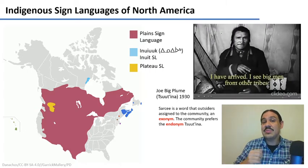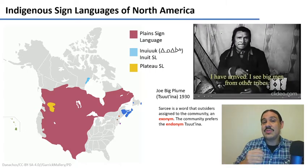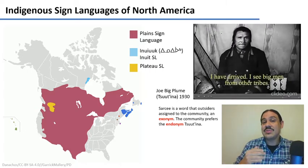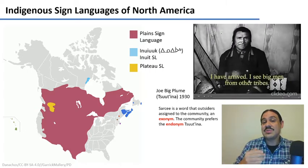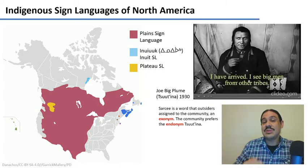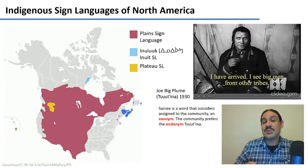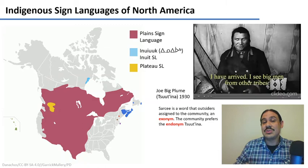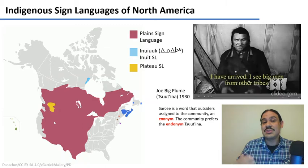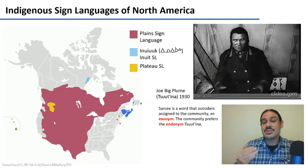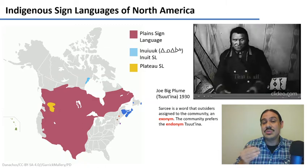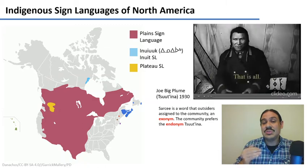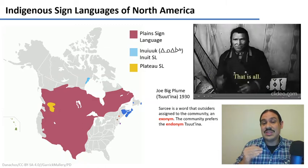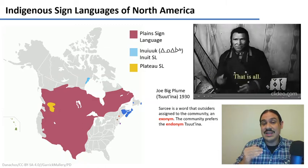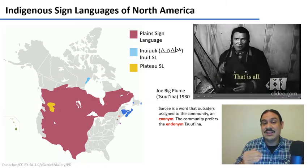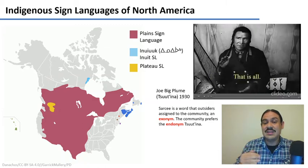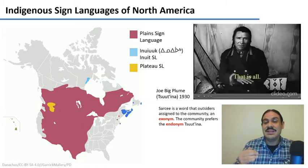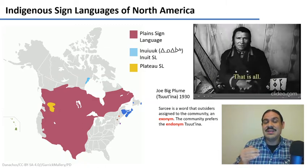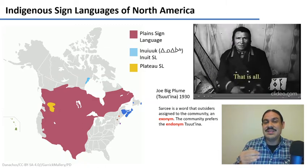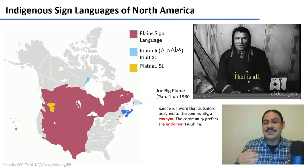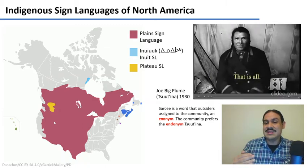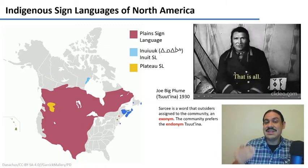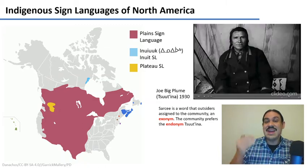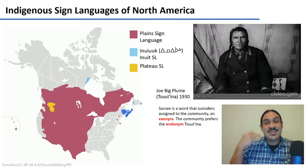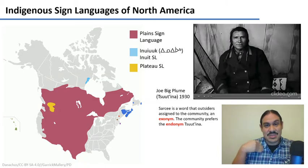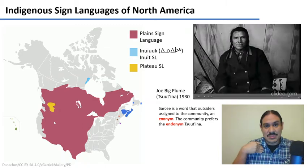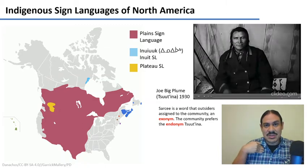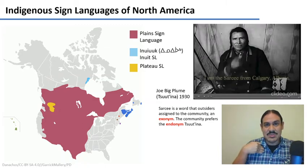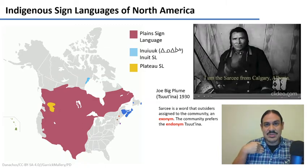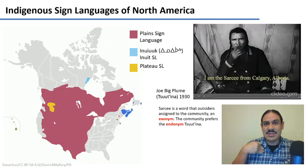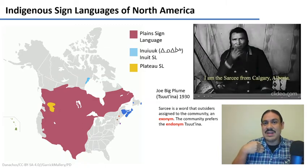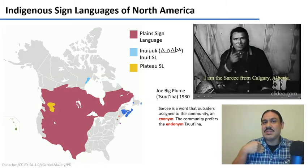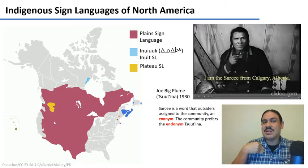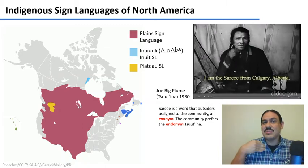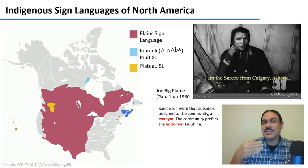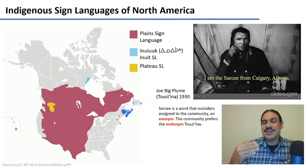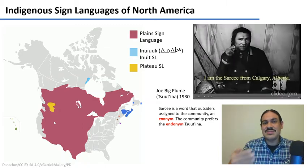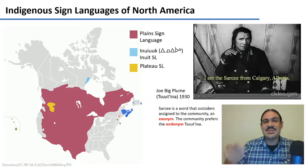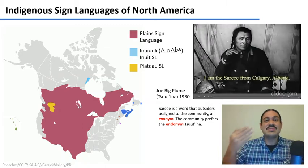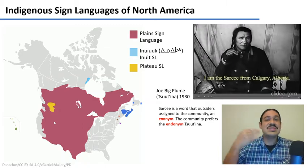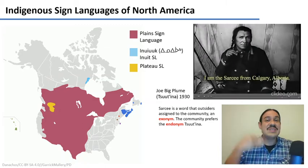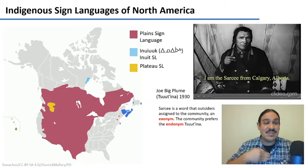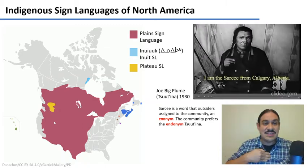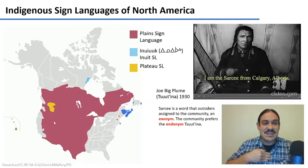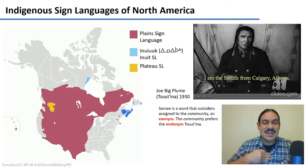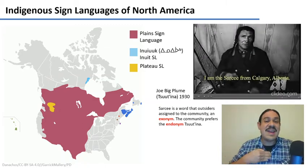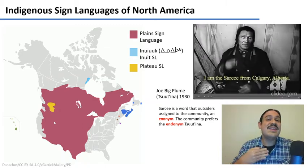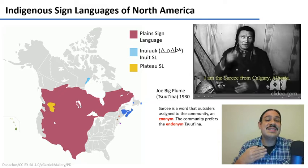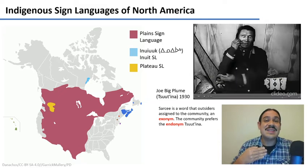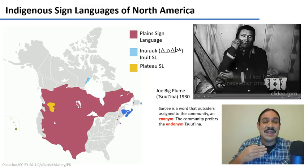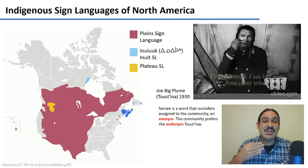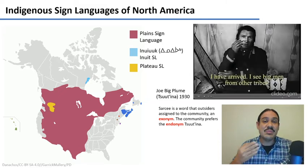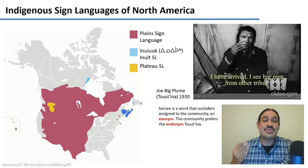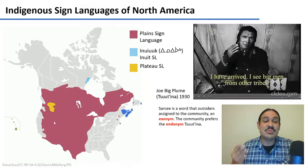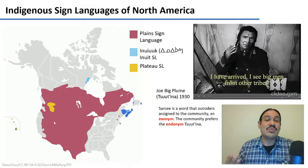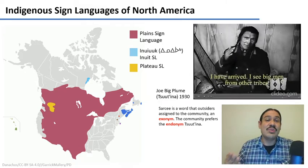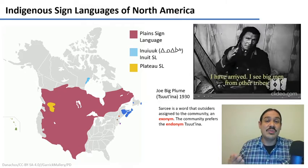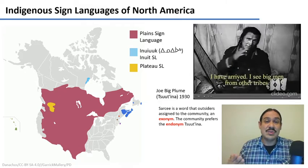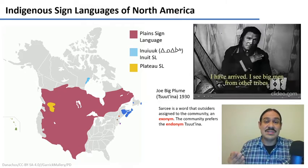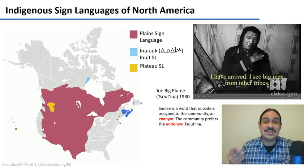the ones that the one that the community prefers to use for themselves you can see in this whole video that this is precious evidence